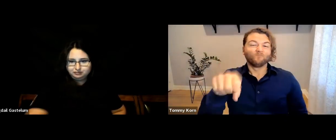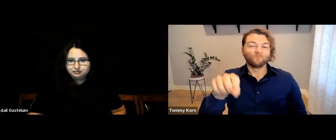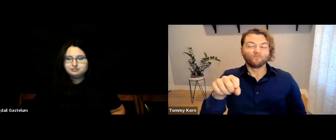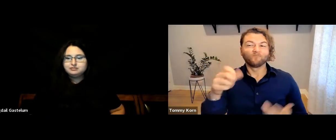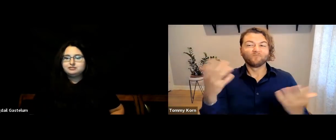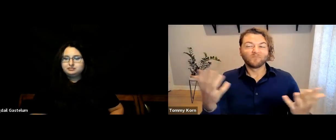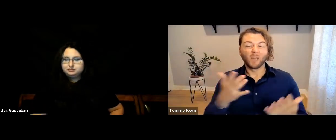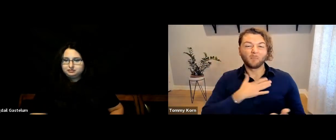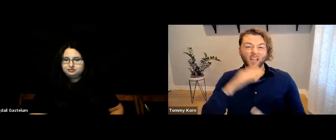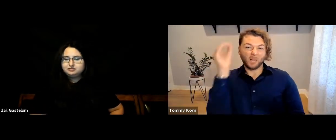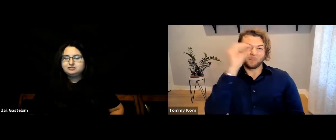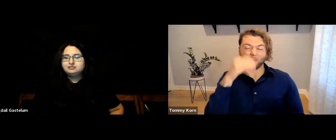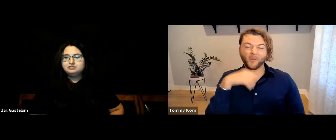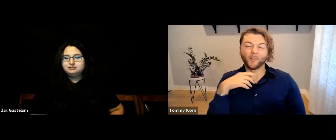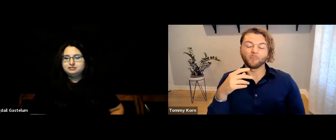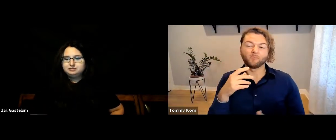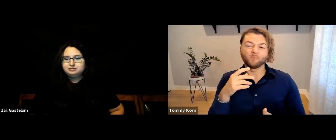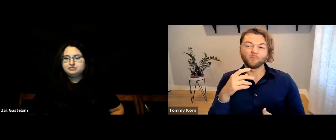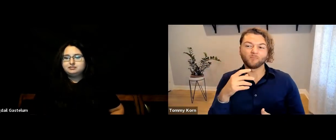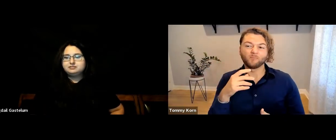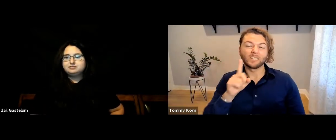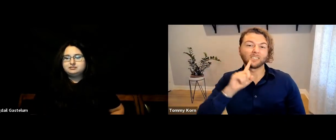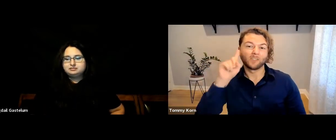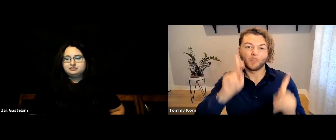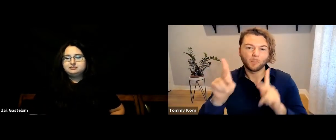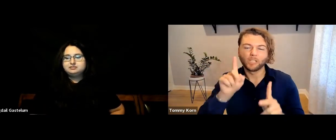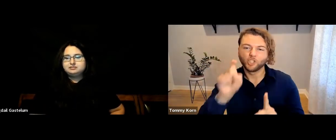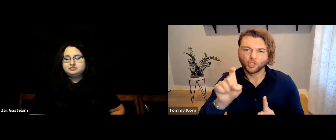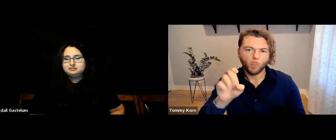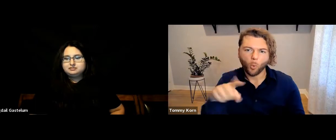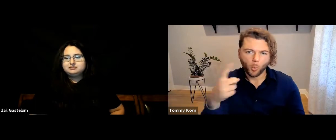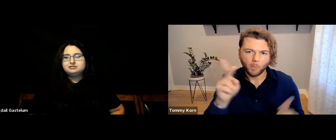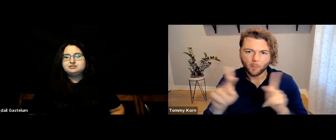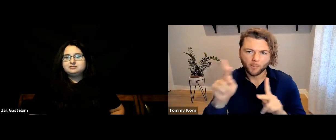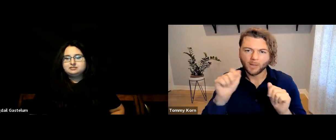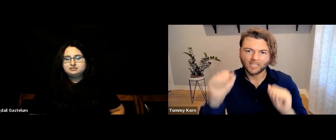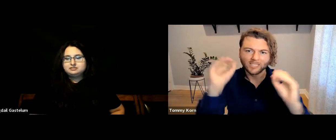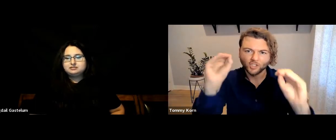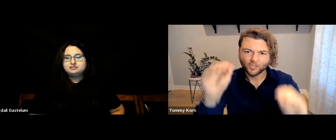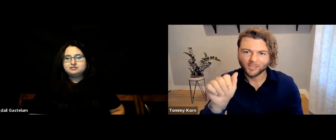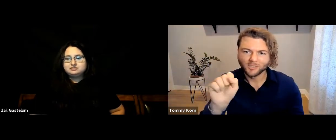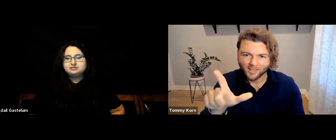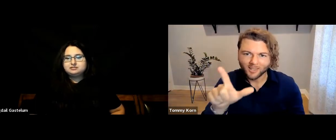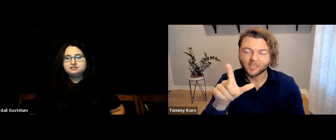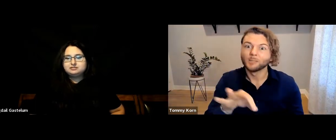In my honest opinion, only Deaf people should teach ASL,